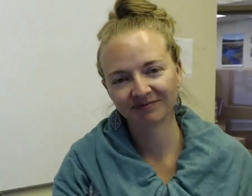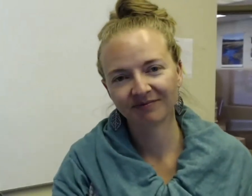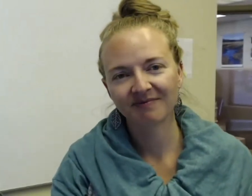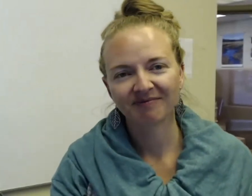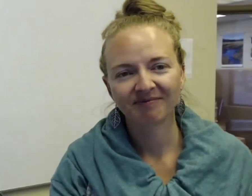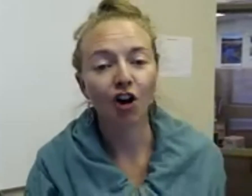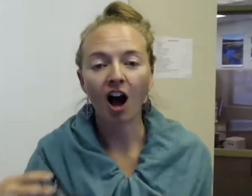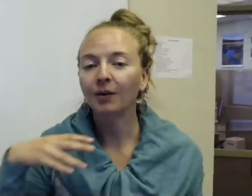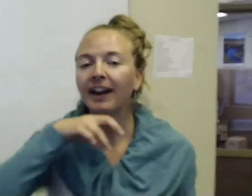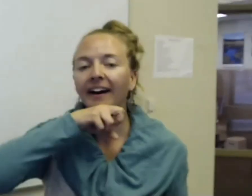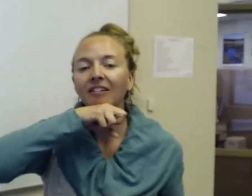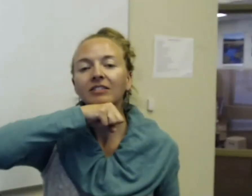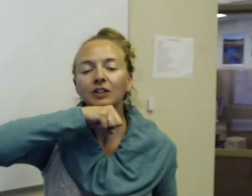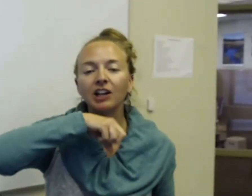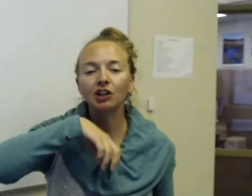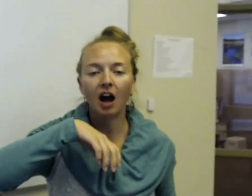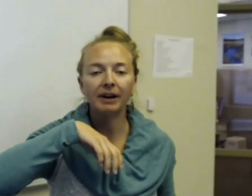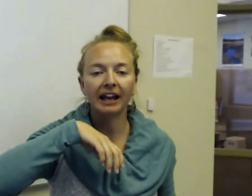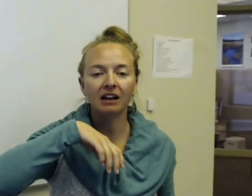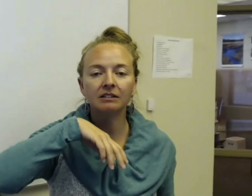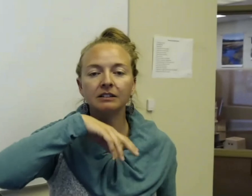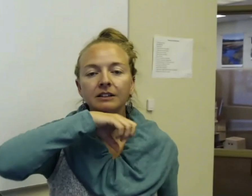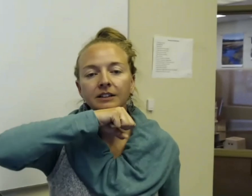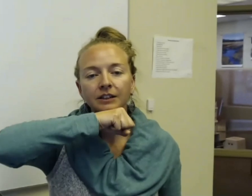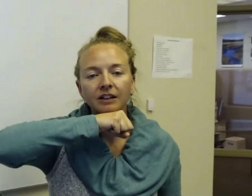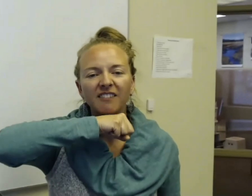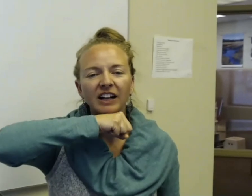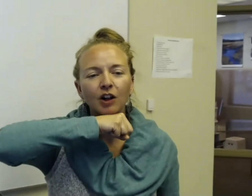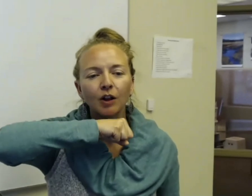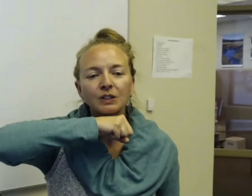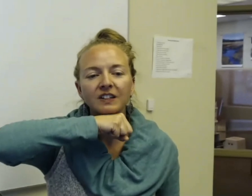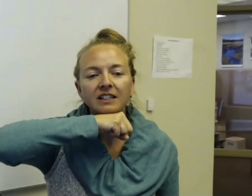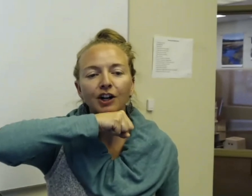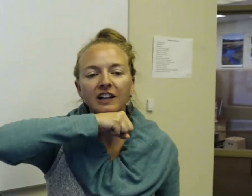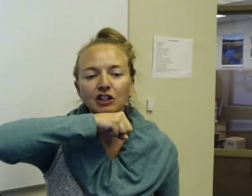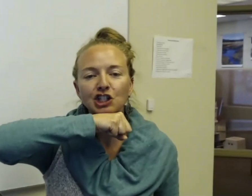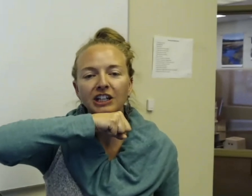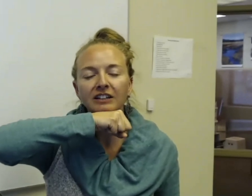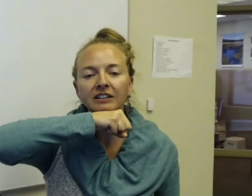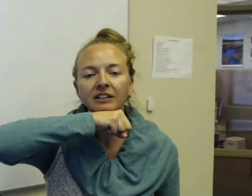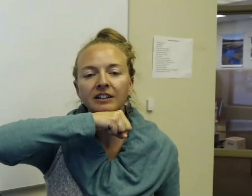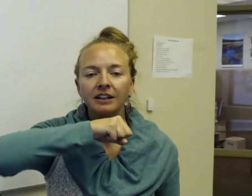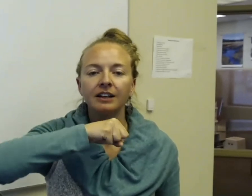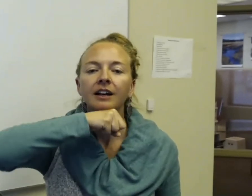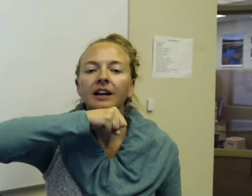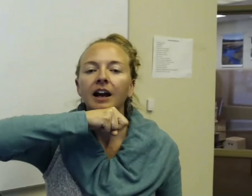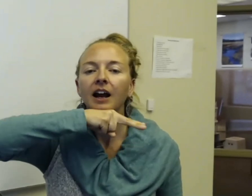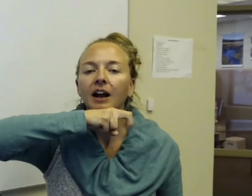Rock, we have. Take your dominent hand, kind of like a closed fist underneath your chin,